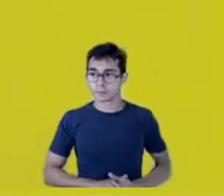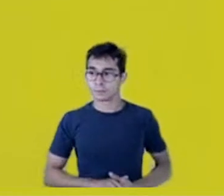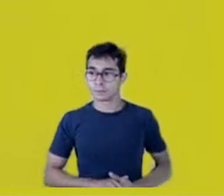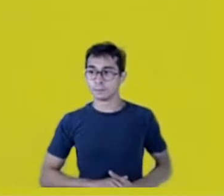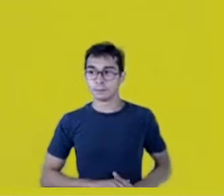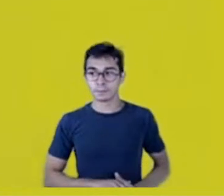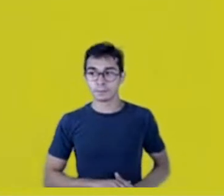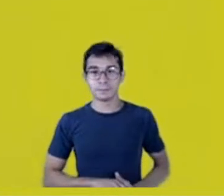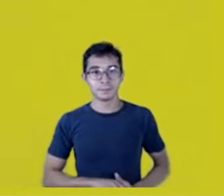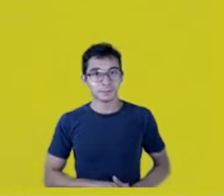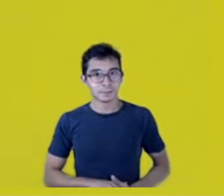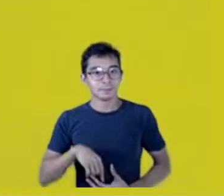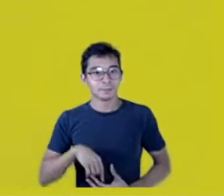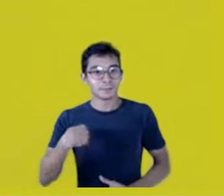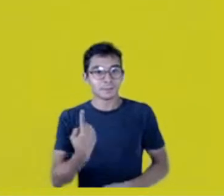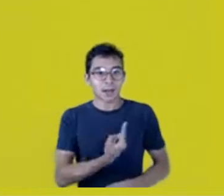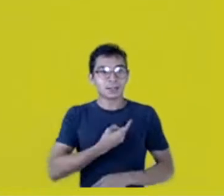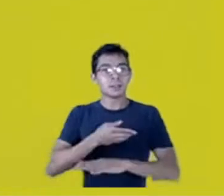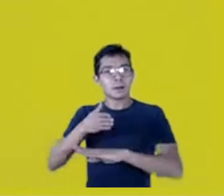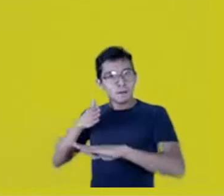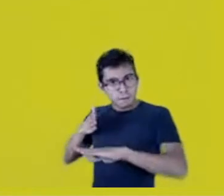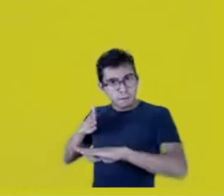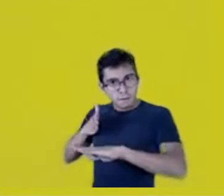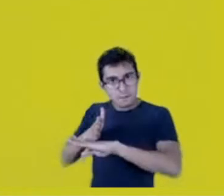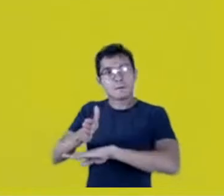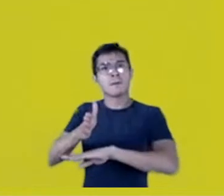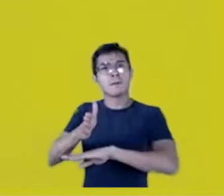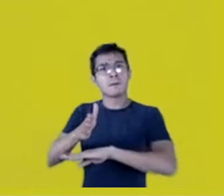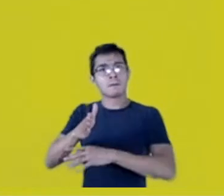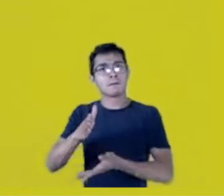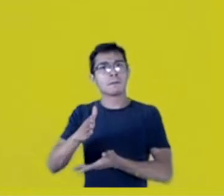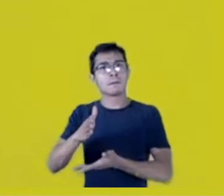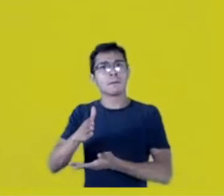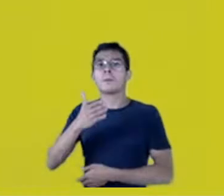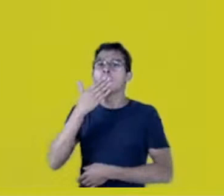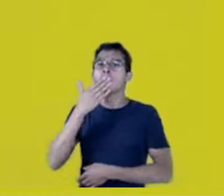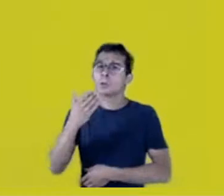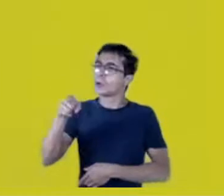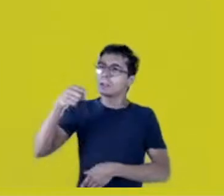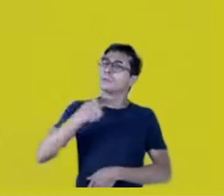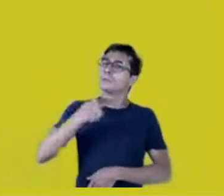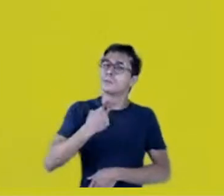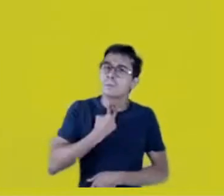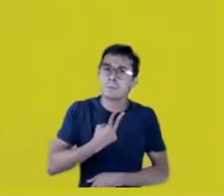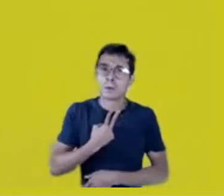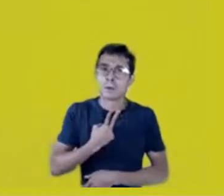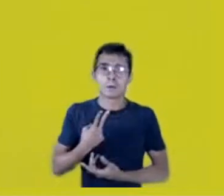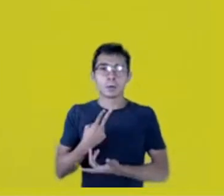at the Ministry of the Environment, questioning the university. They were very upset, because they gave scholarships... I don’t care!